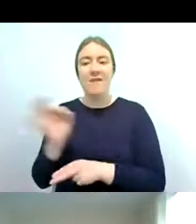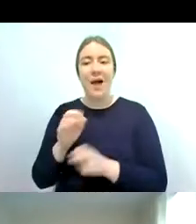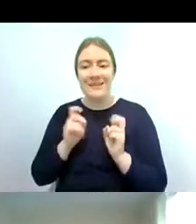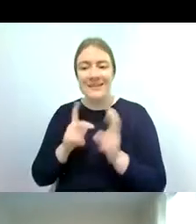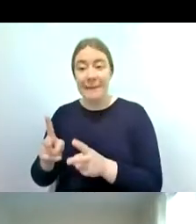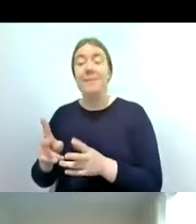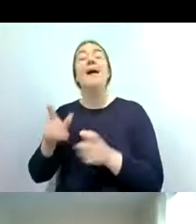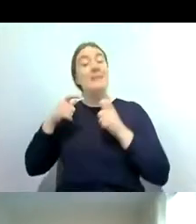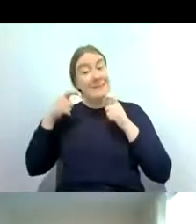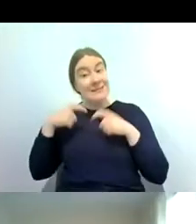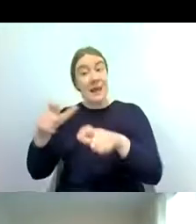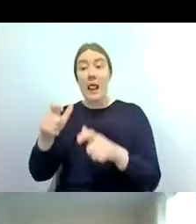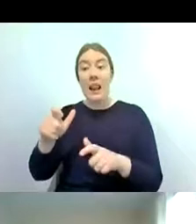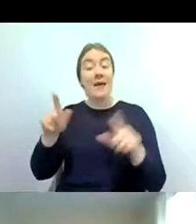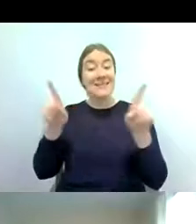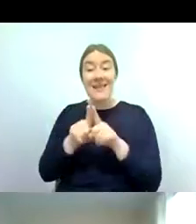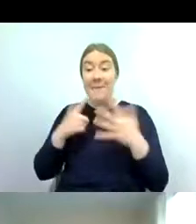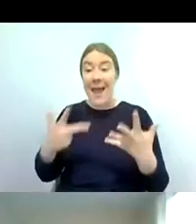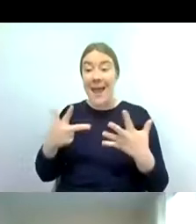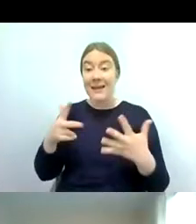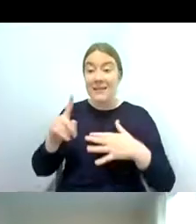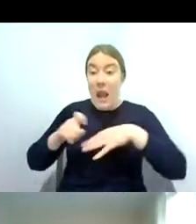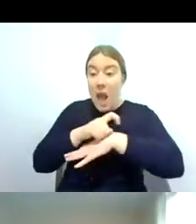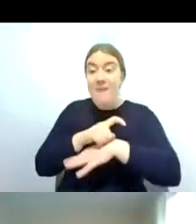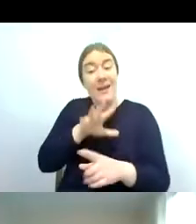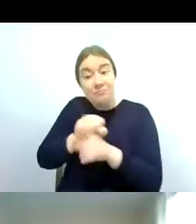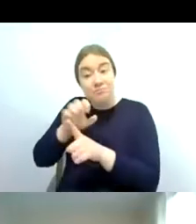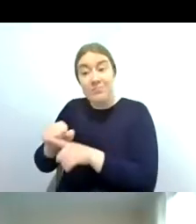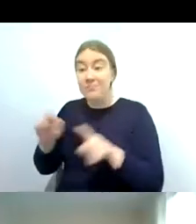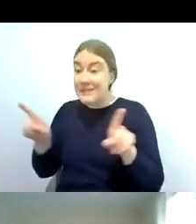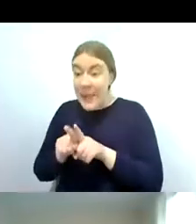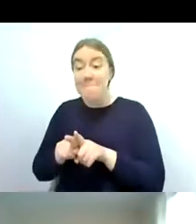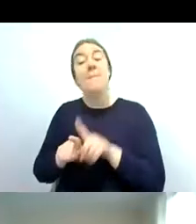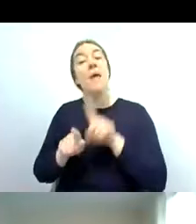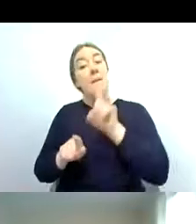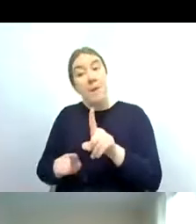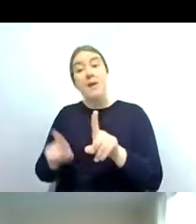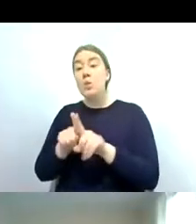groups that we've gone through tonight but it also looks and and additional six groups